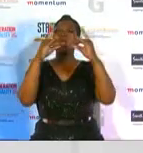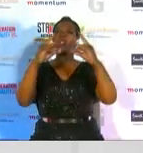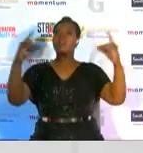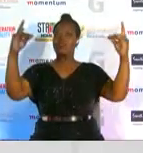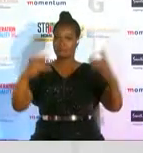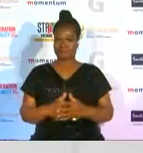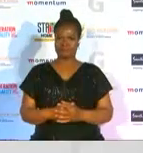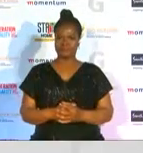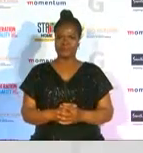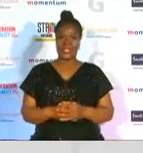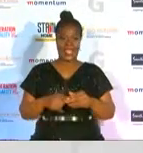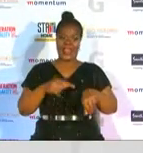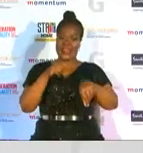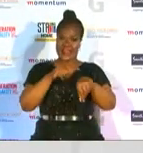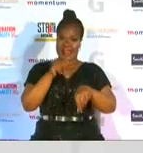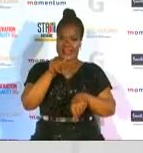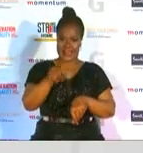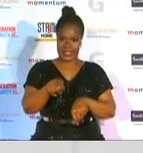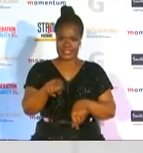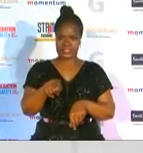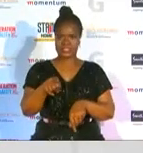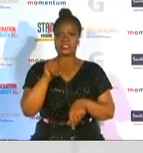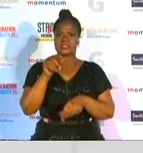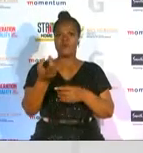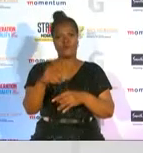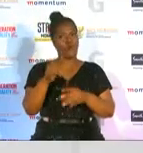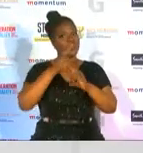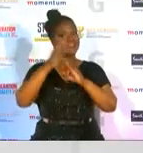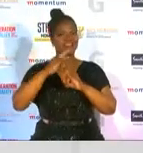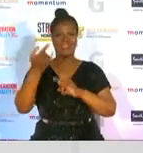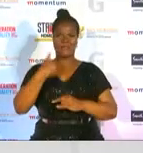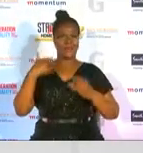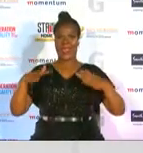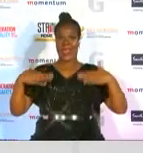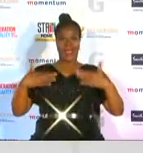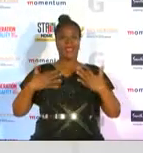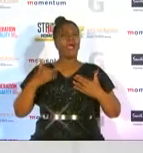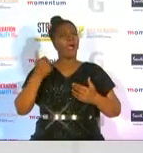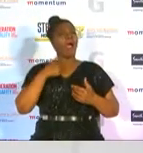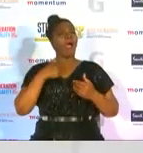this formula for success is what gets me excited and i hope it gets each and